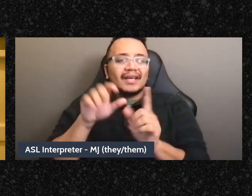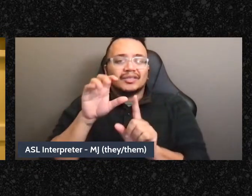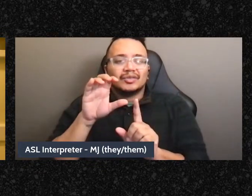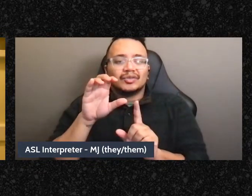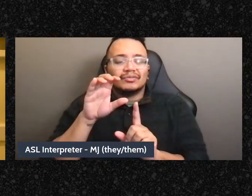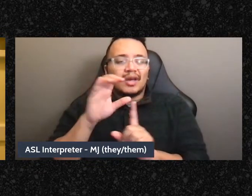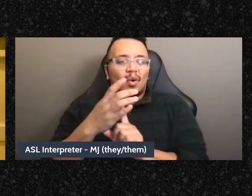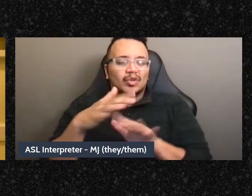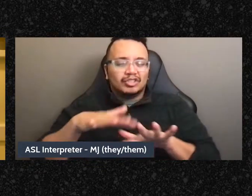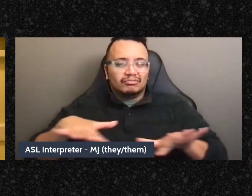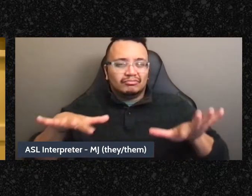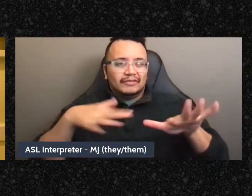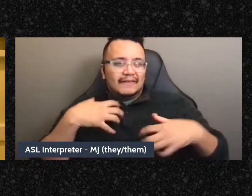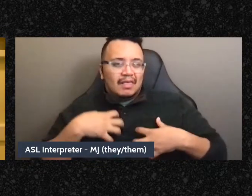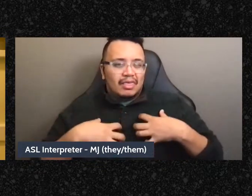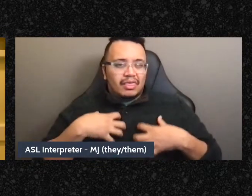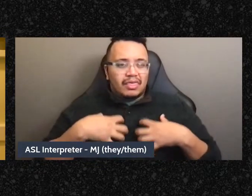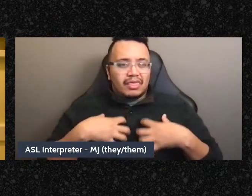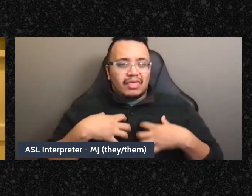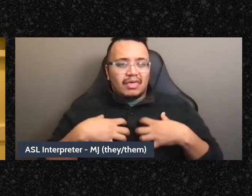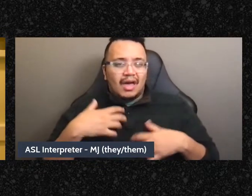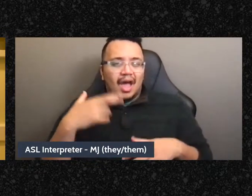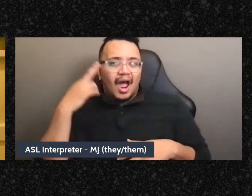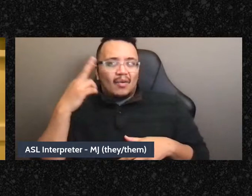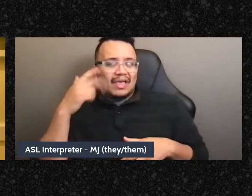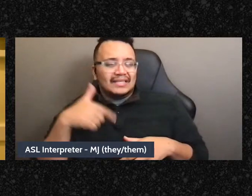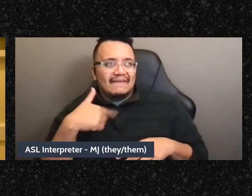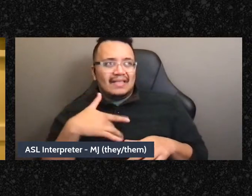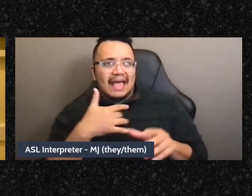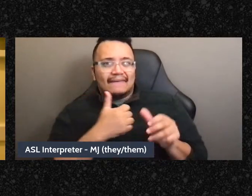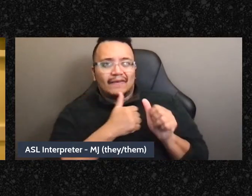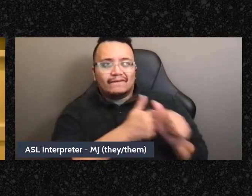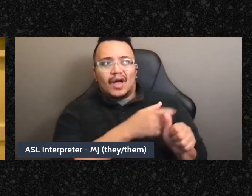I think I'm supposed to do whatever that team says or whatever that person says” like, talking about